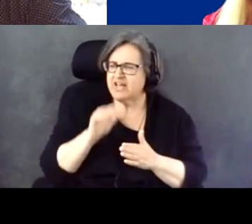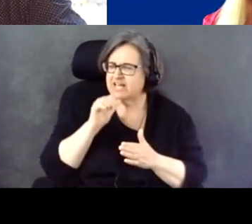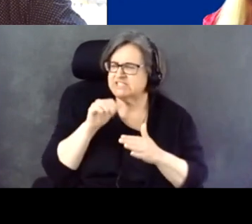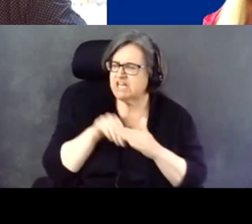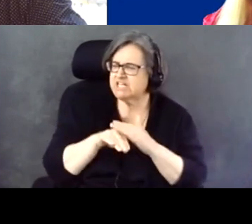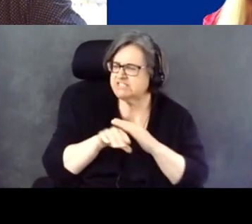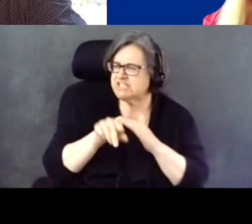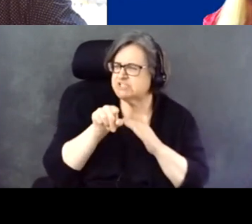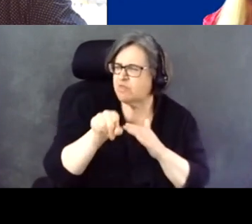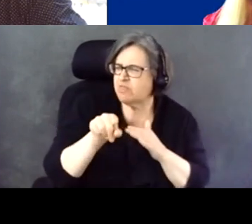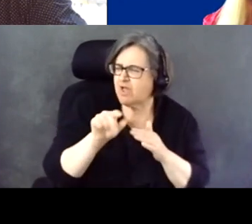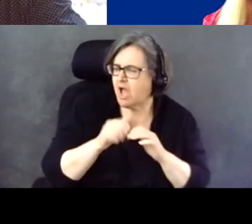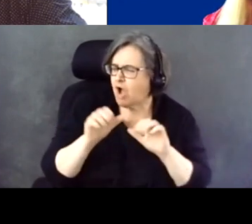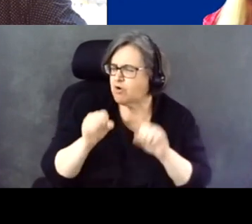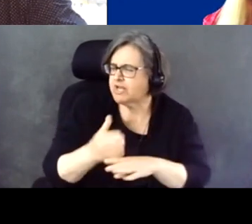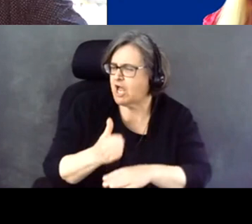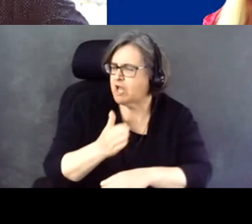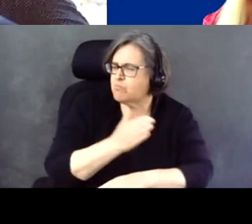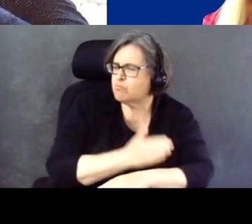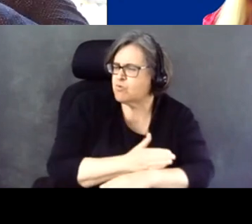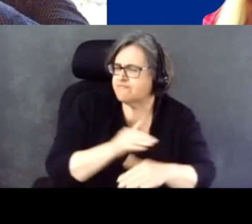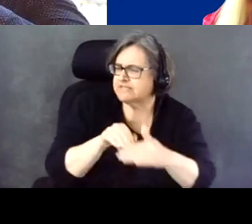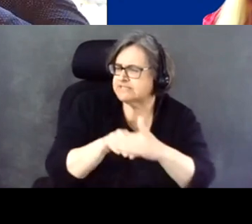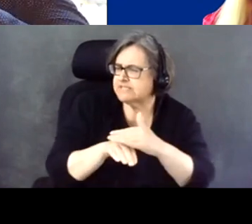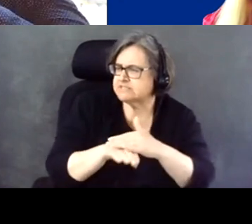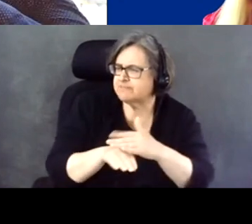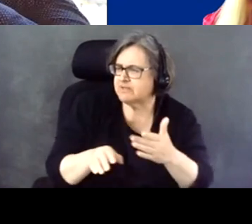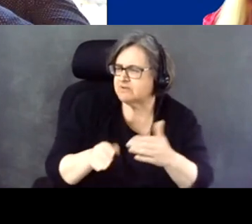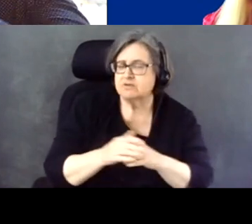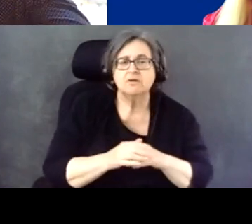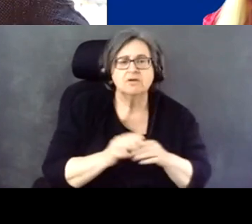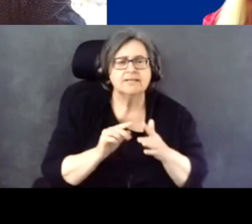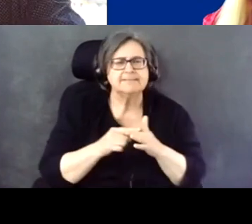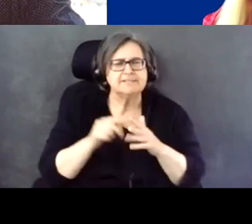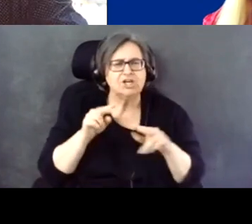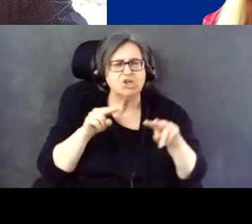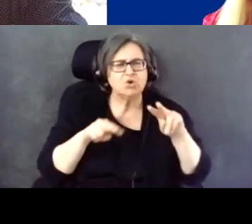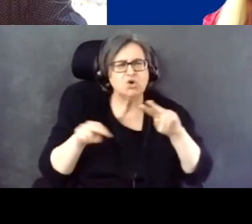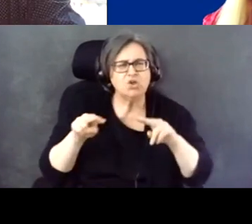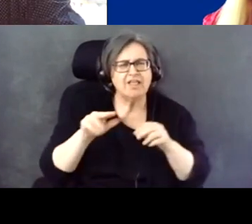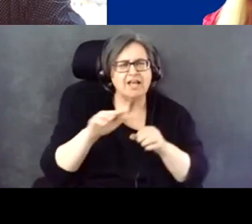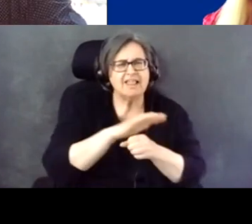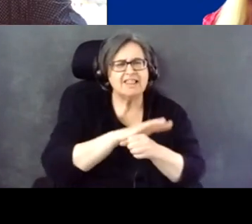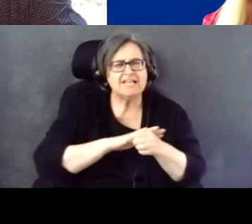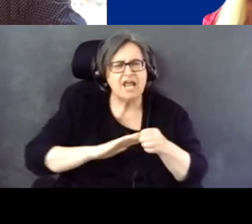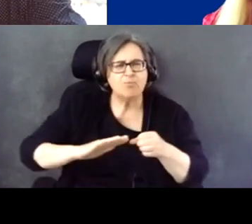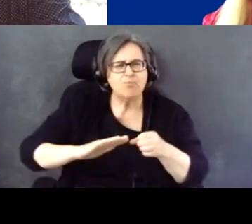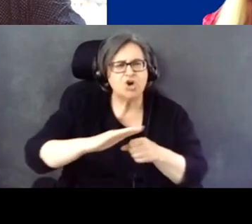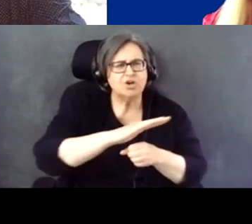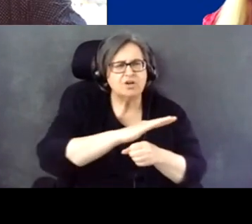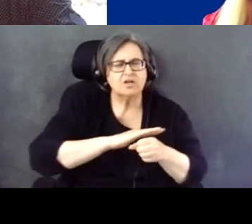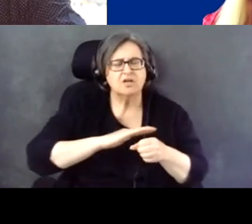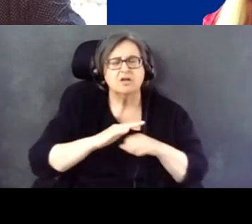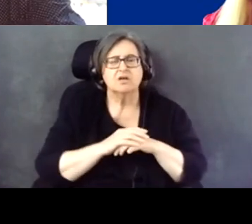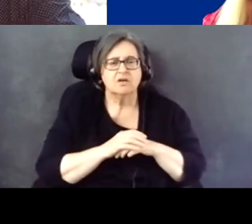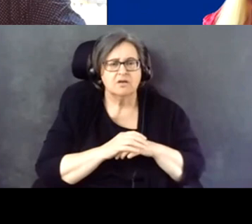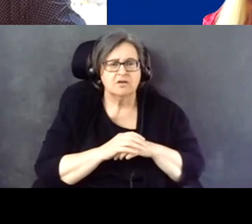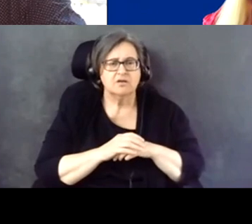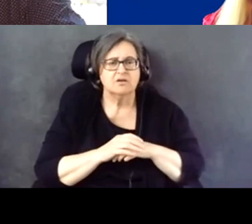How can I improve that starting to look at the neighborhood level and putting dollar